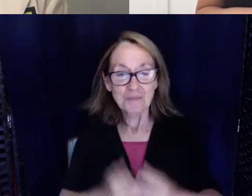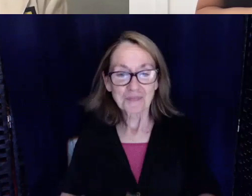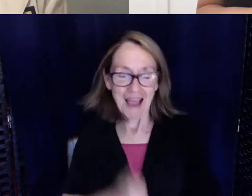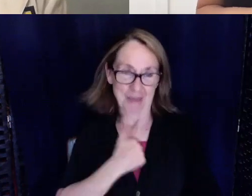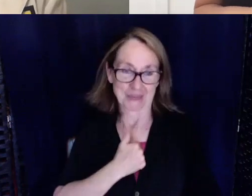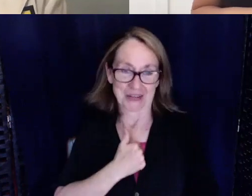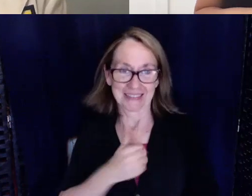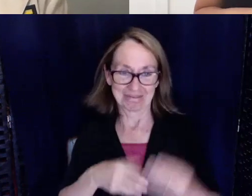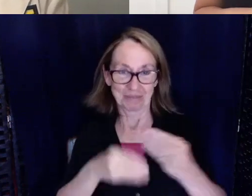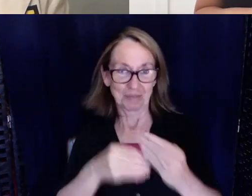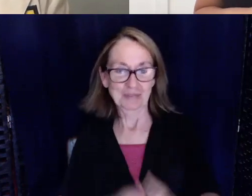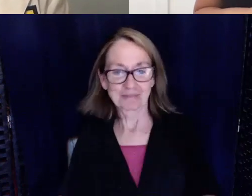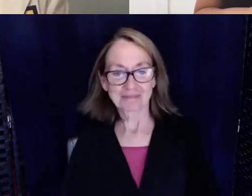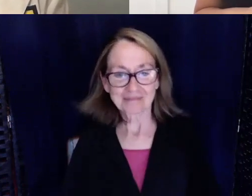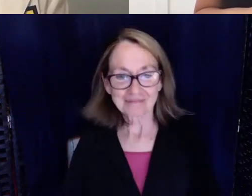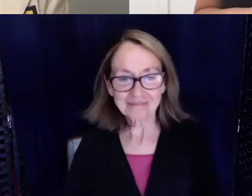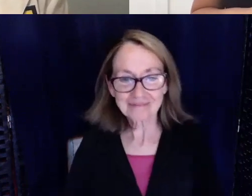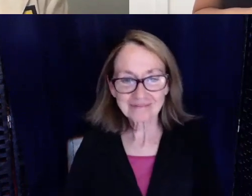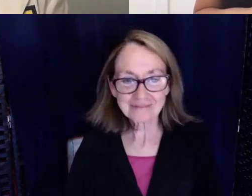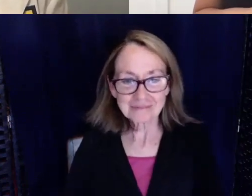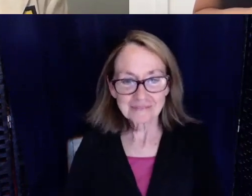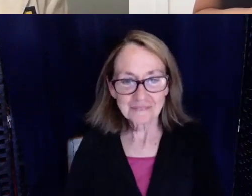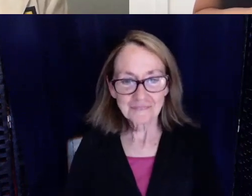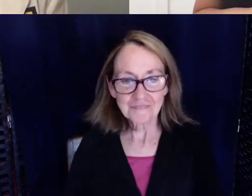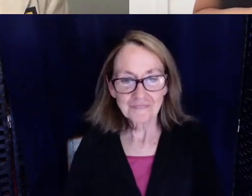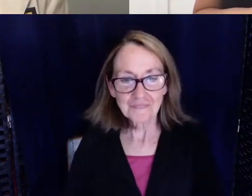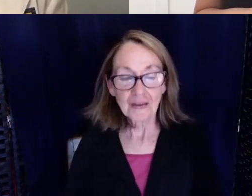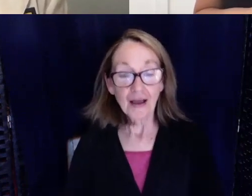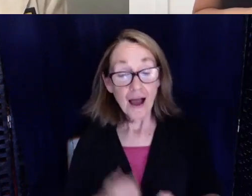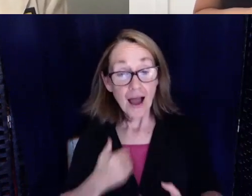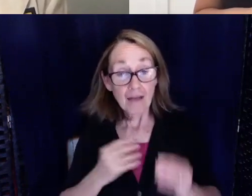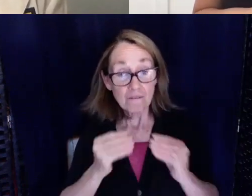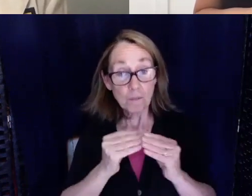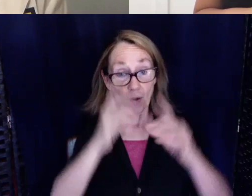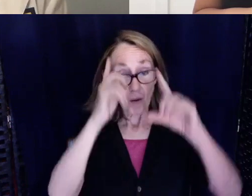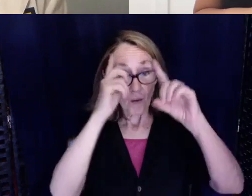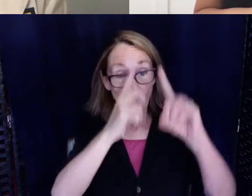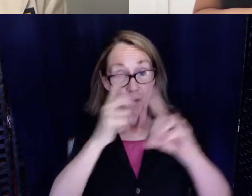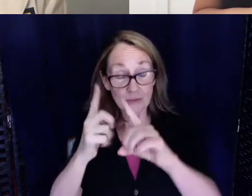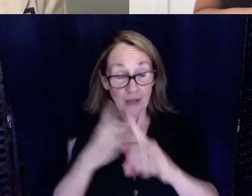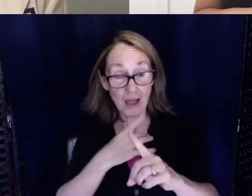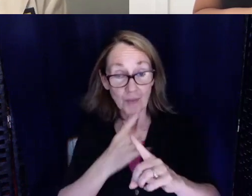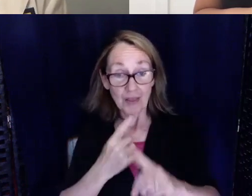I guess I have two more goals that I would like to tell other deaf and